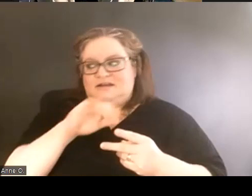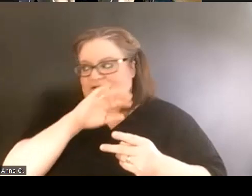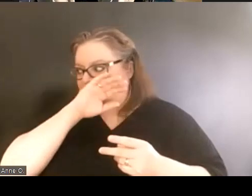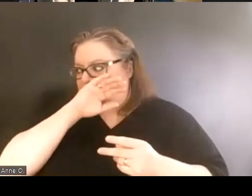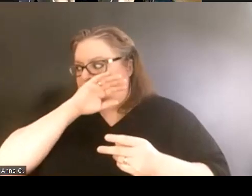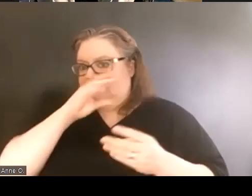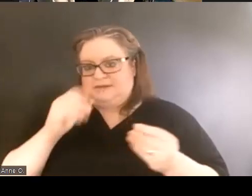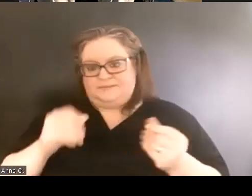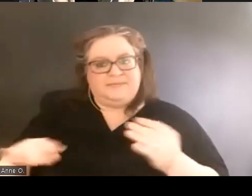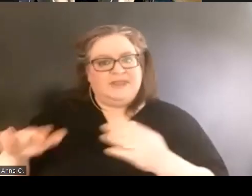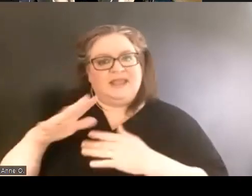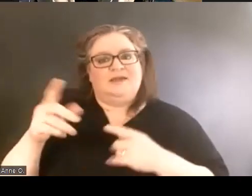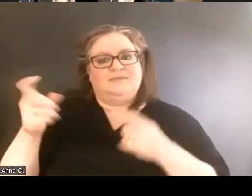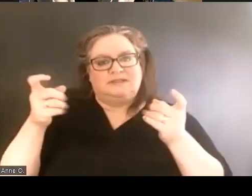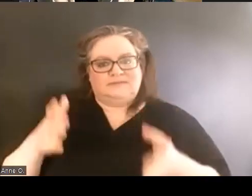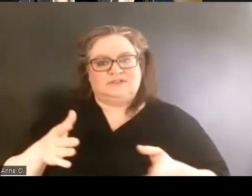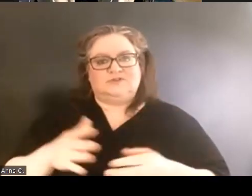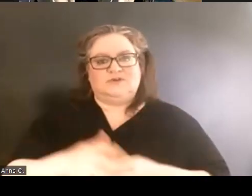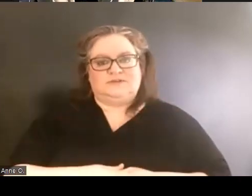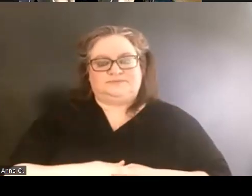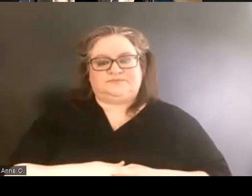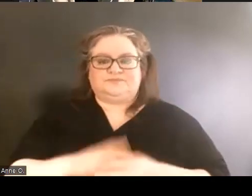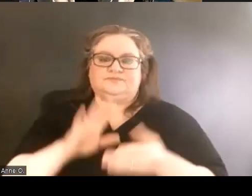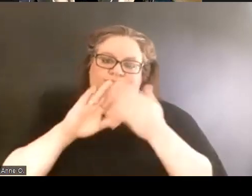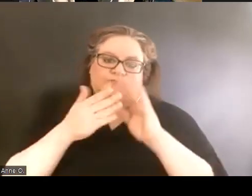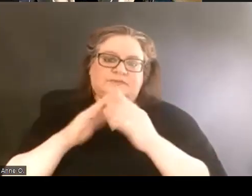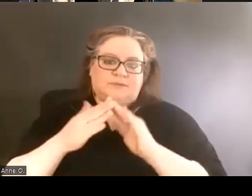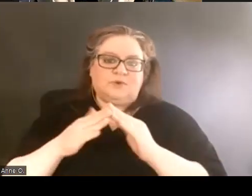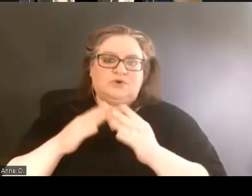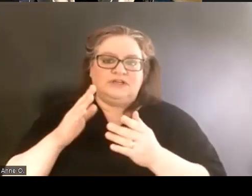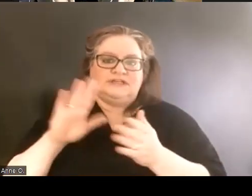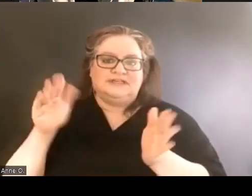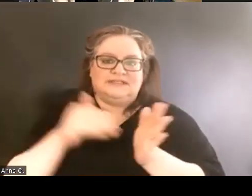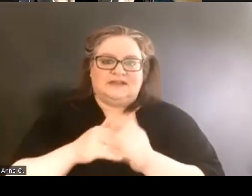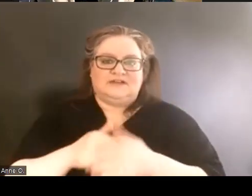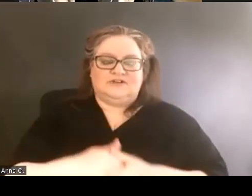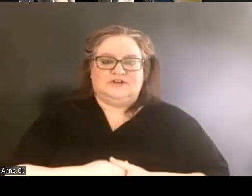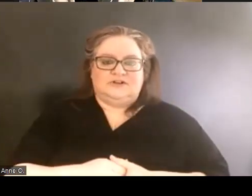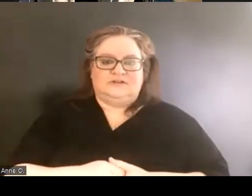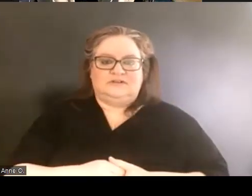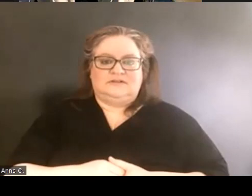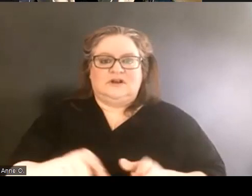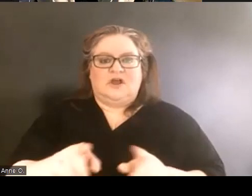was a community center. And by the way we call the center,